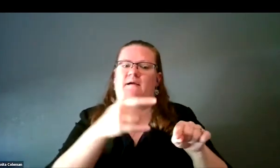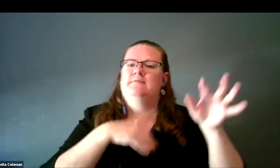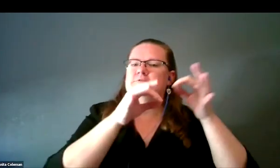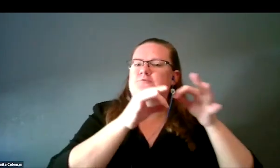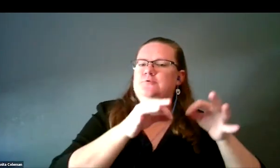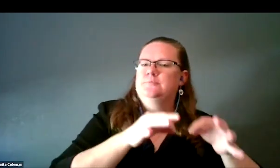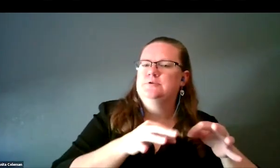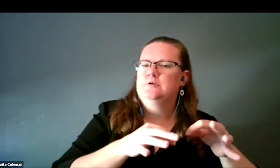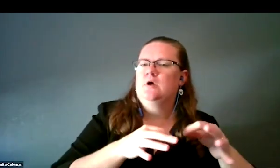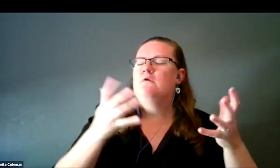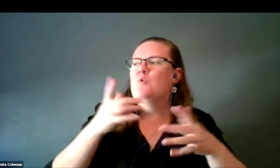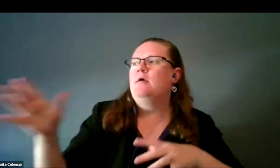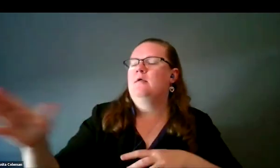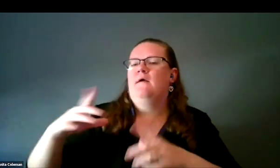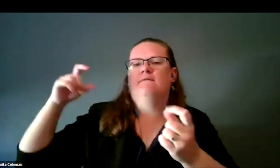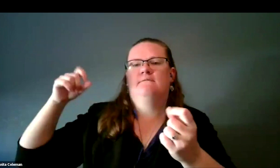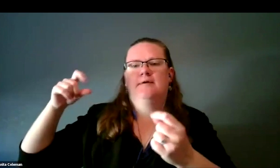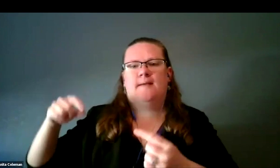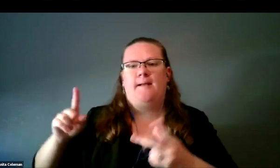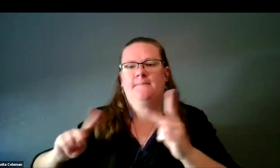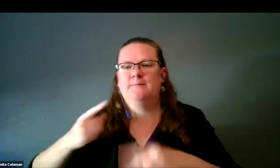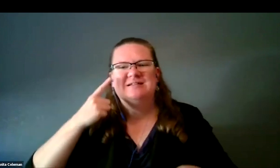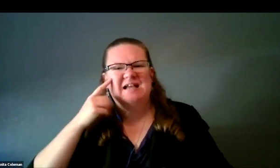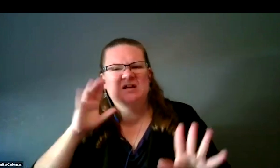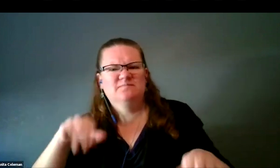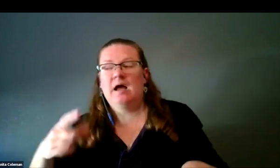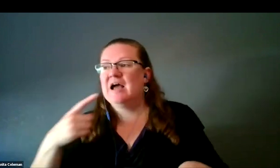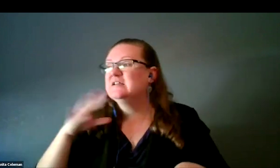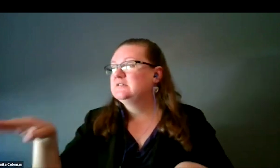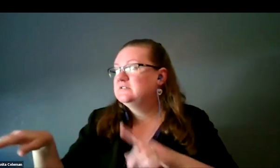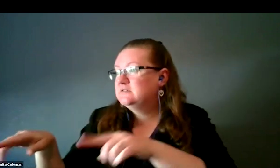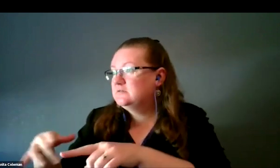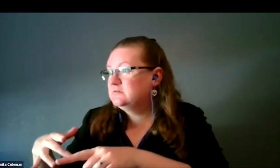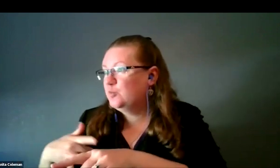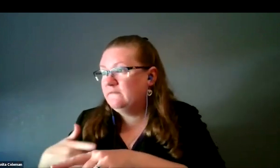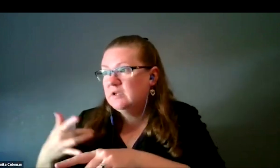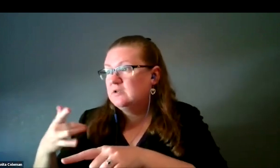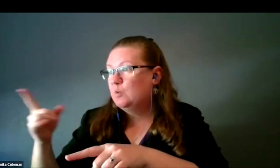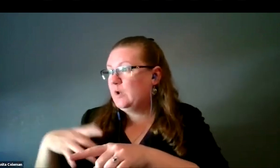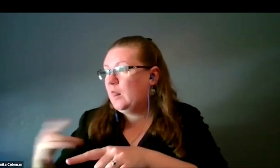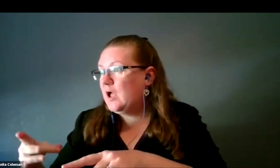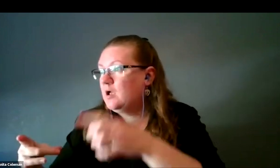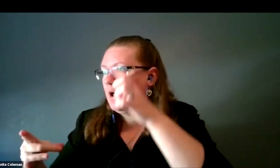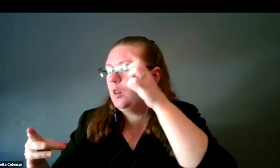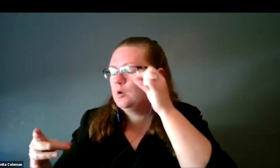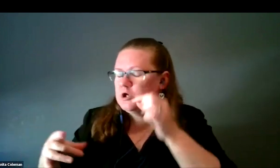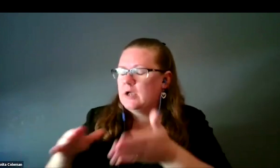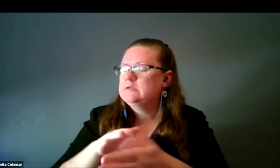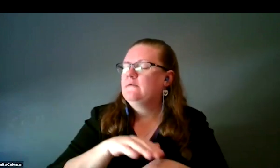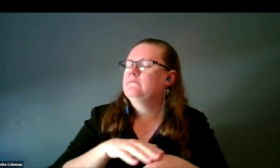and what people thought about them. We went around to a number of people, said, "Feel this thing. What do you like? What can you feel? Please close your eyes when you do it.